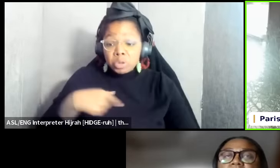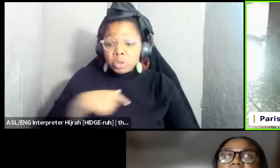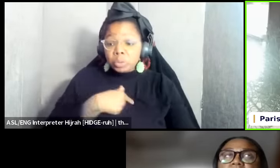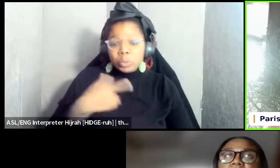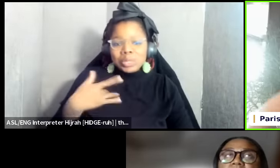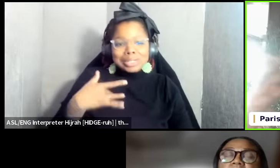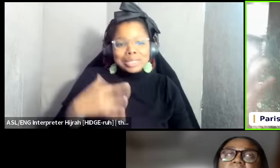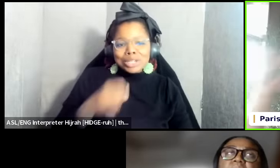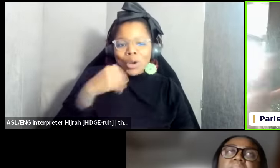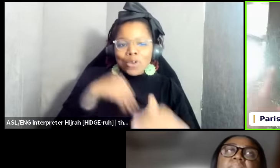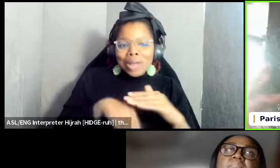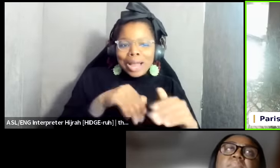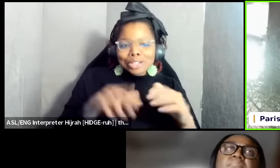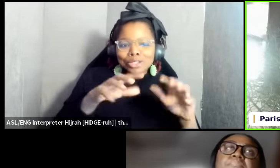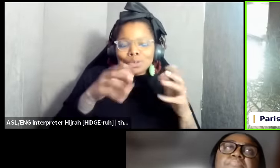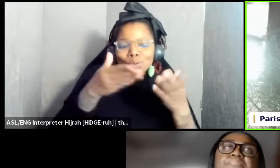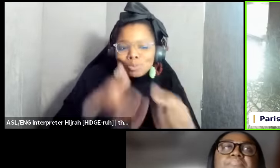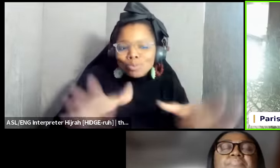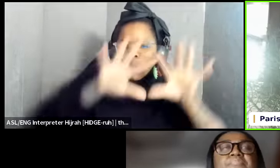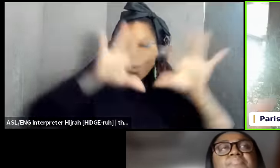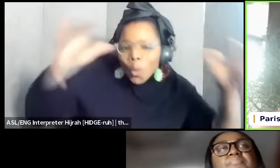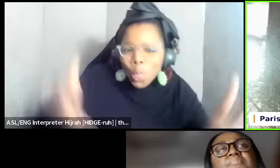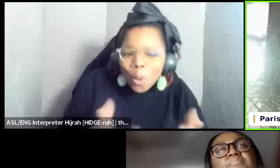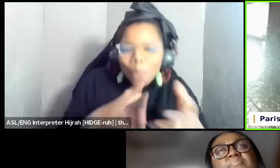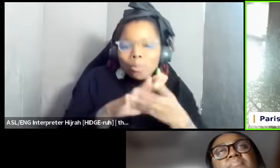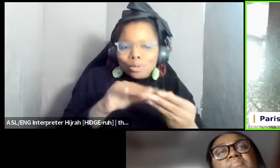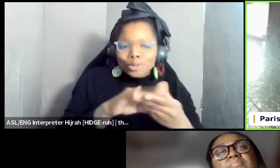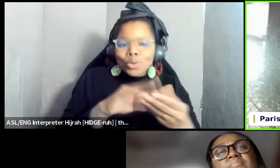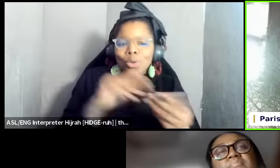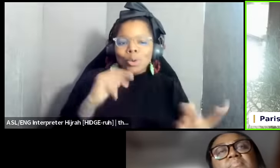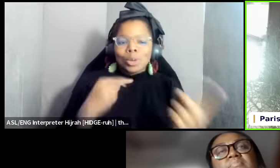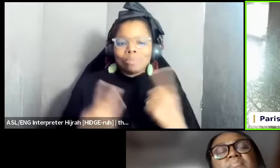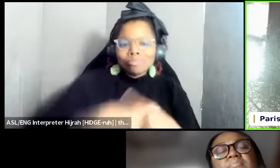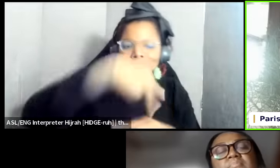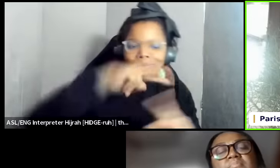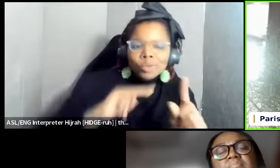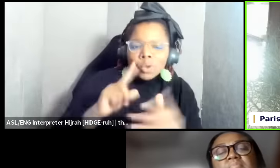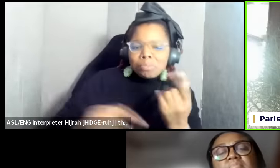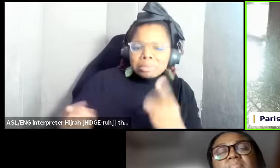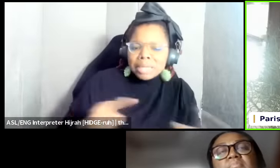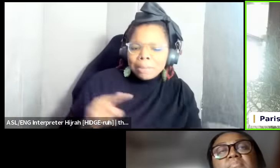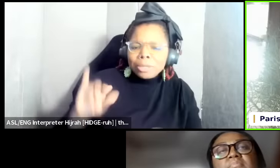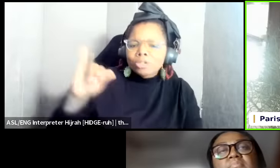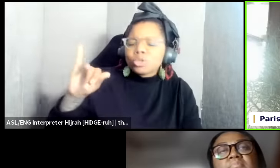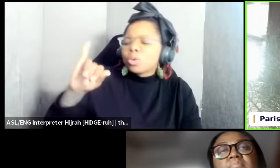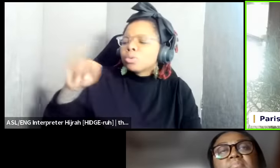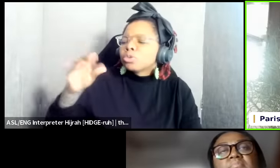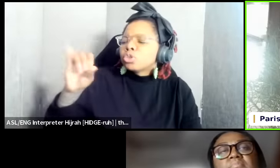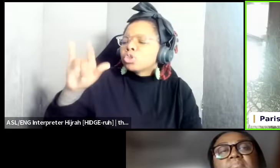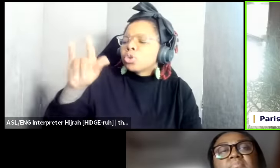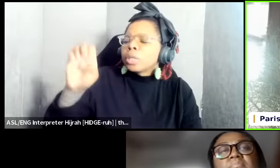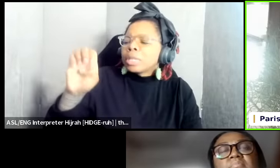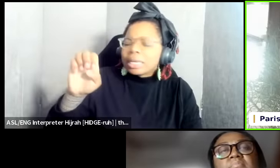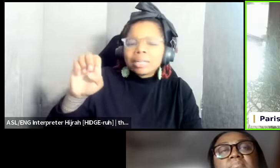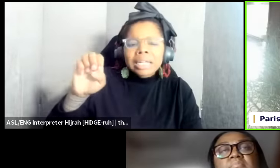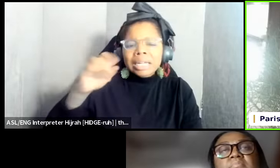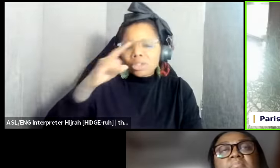to the global story of what's happening so Jolie I would really appreciate if you could give us